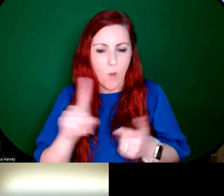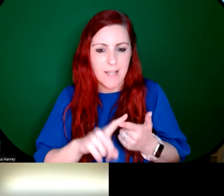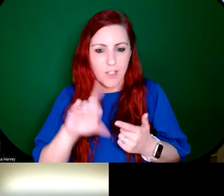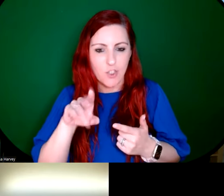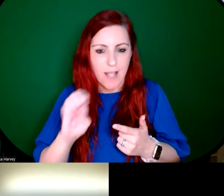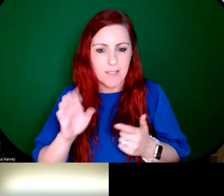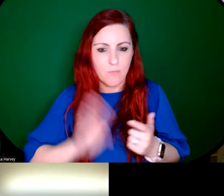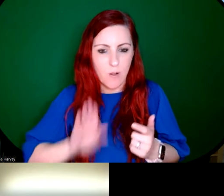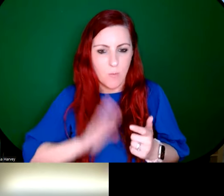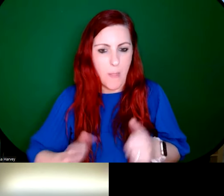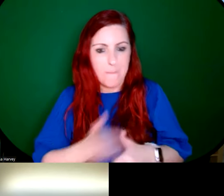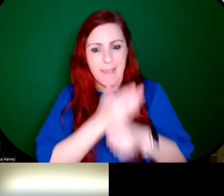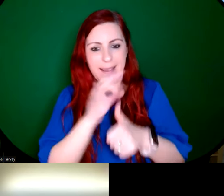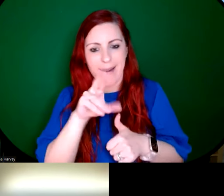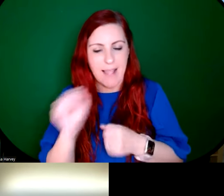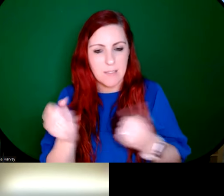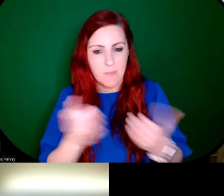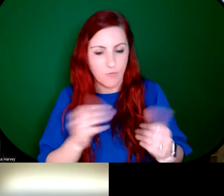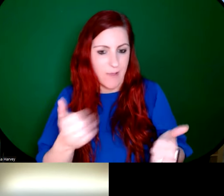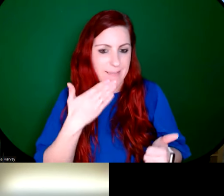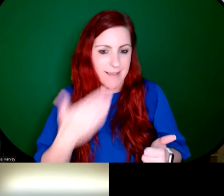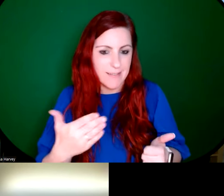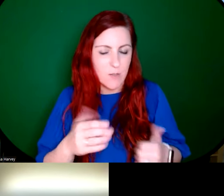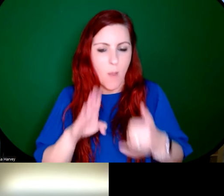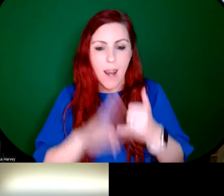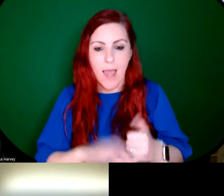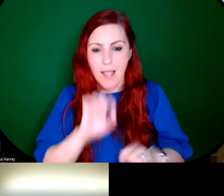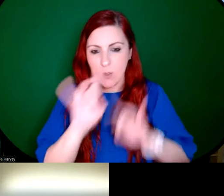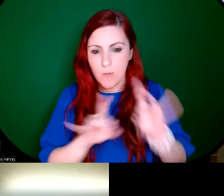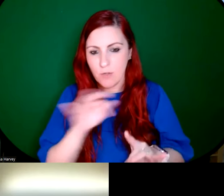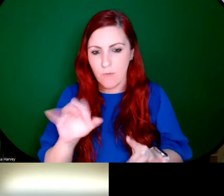Stephen. That's great. Final question from Seamus. He's wondering what the date